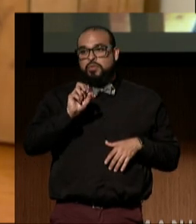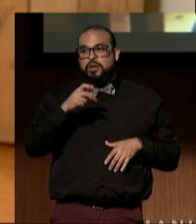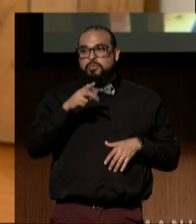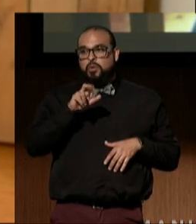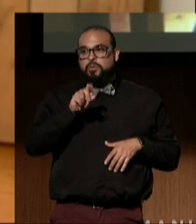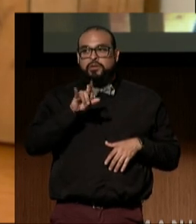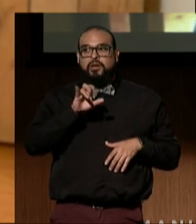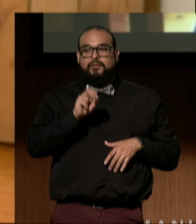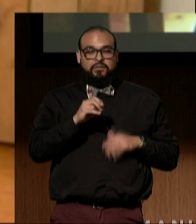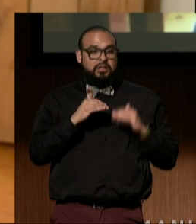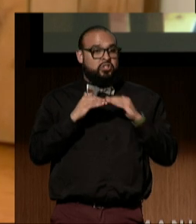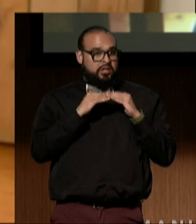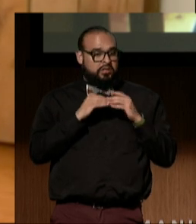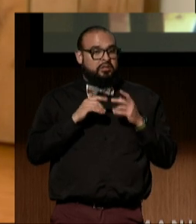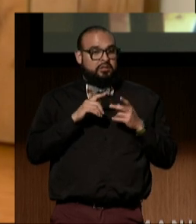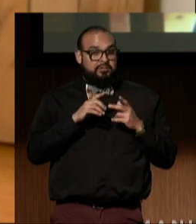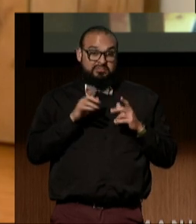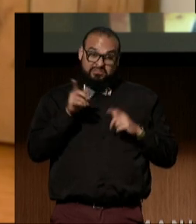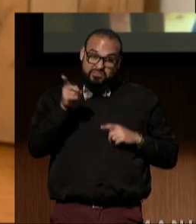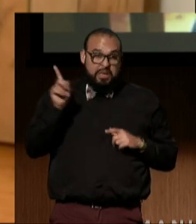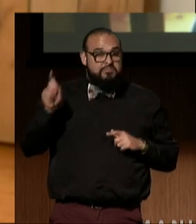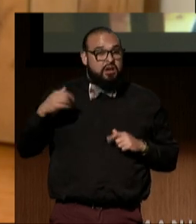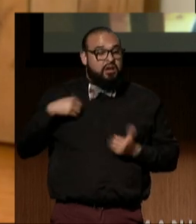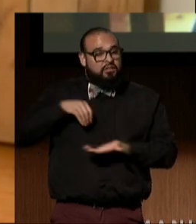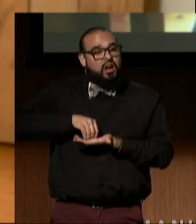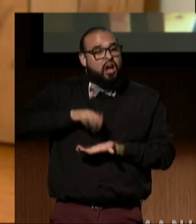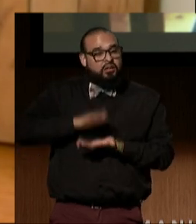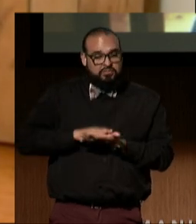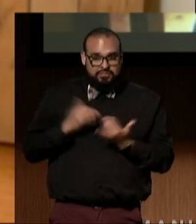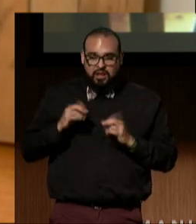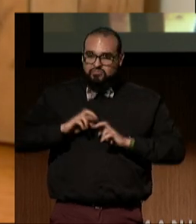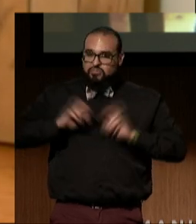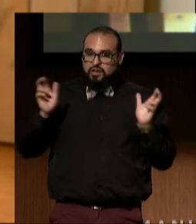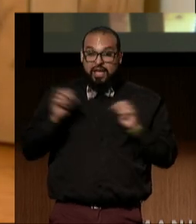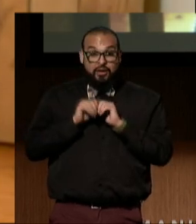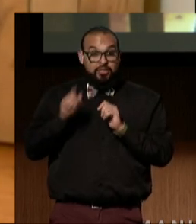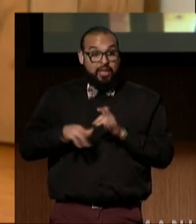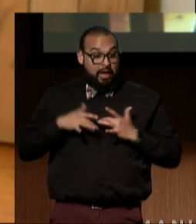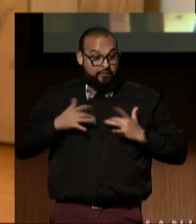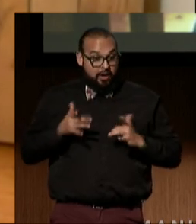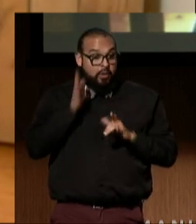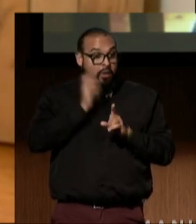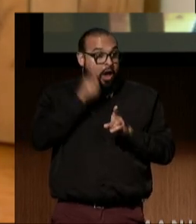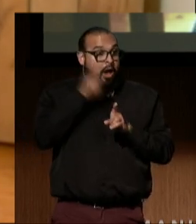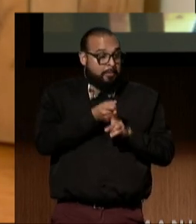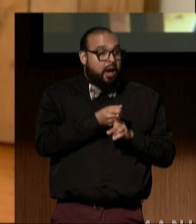have a record of how their decisions will affect the lives of people with disabilities.